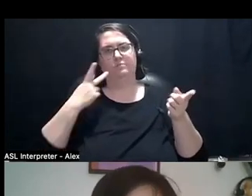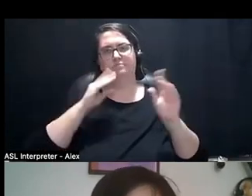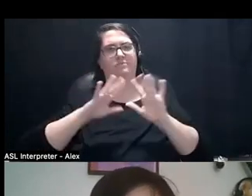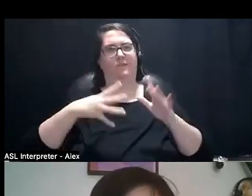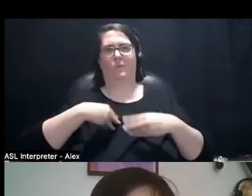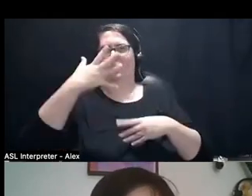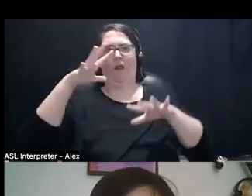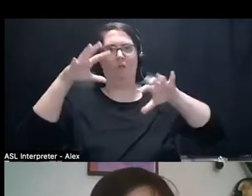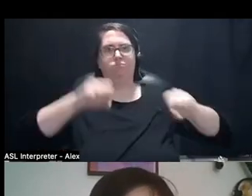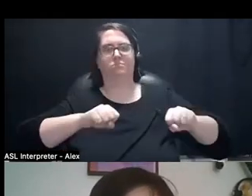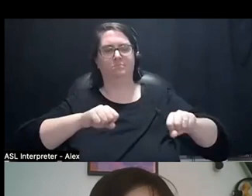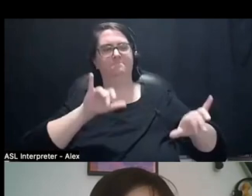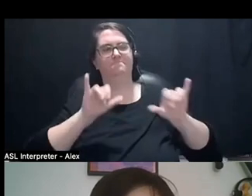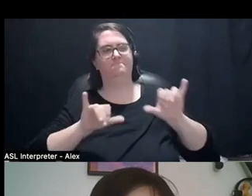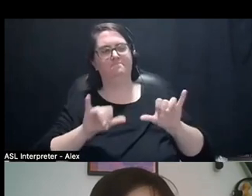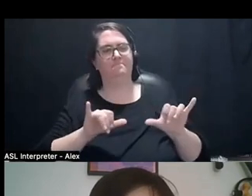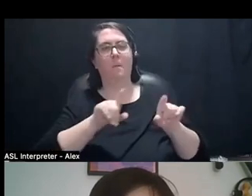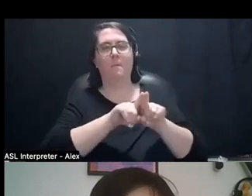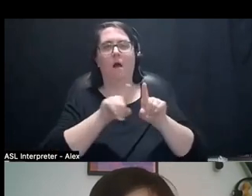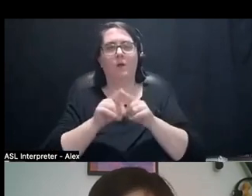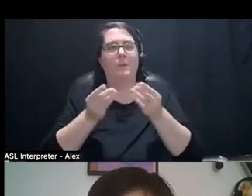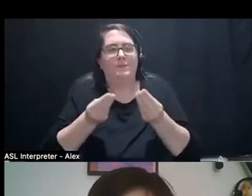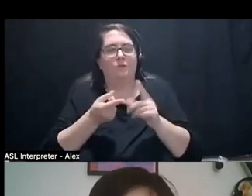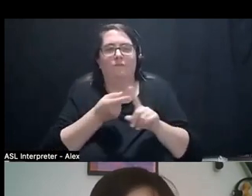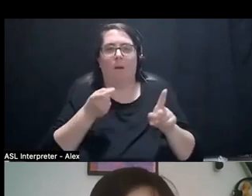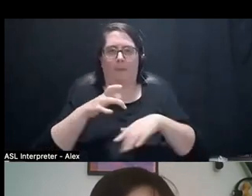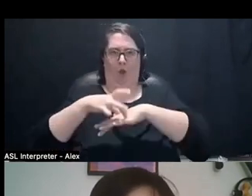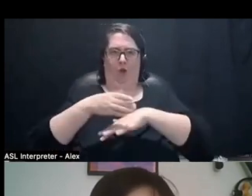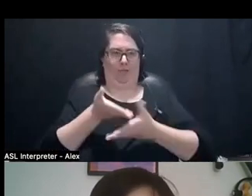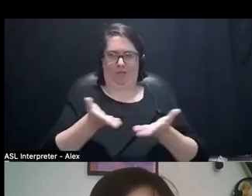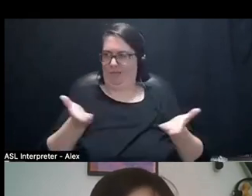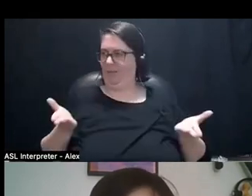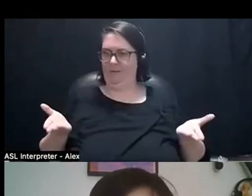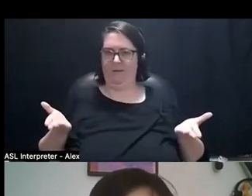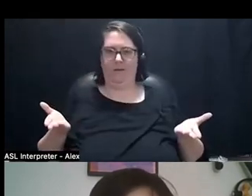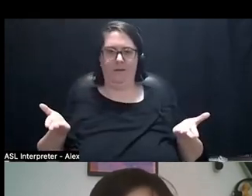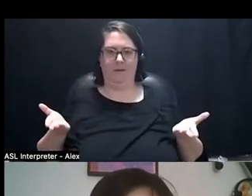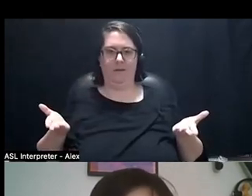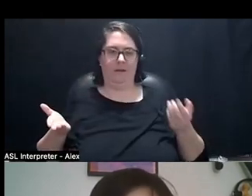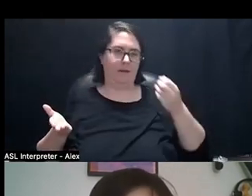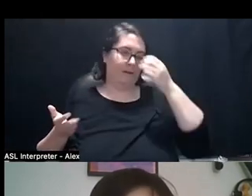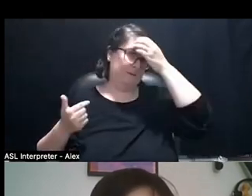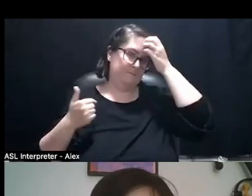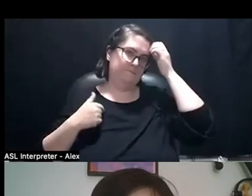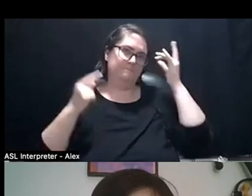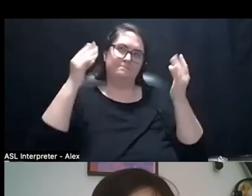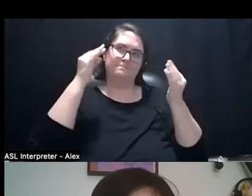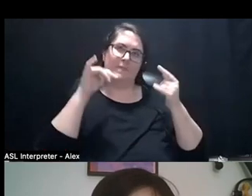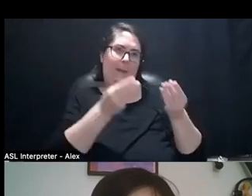But also thinking about them as materials that have come from the earth. And so I was thinking, how do we decolonize those materials?